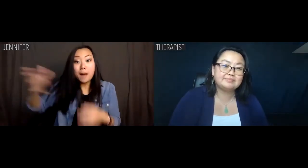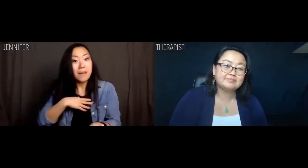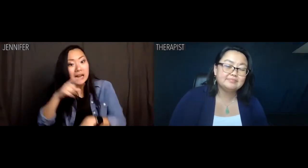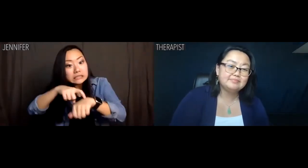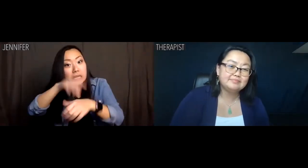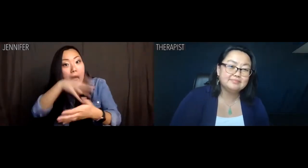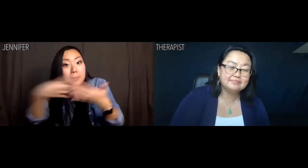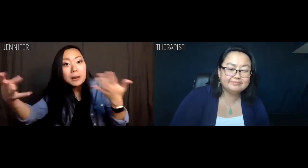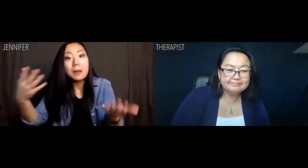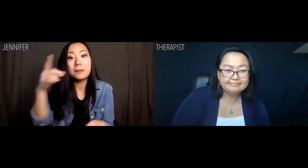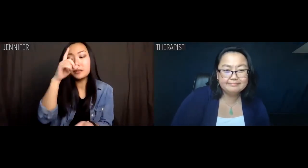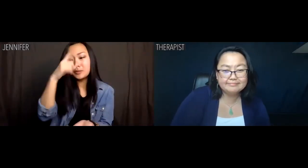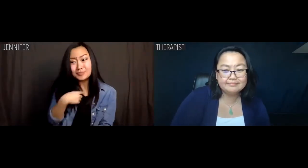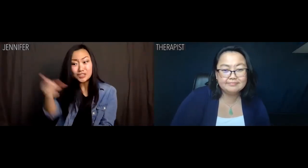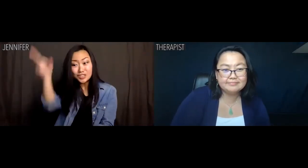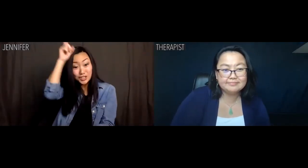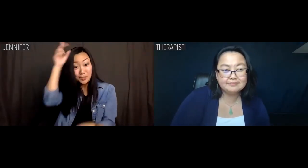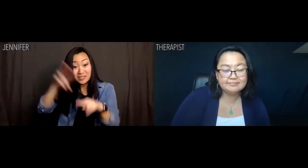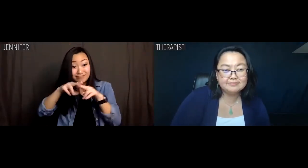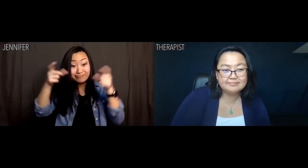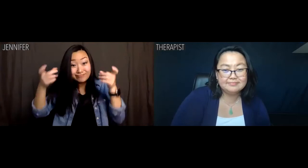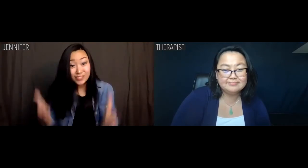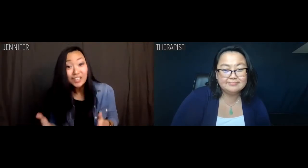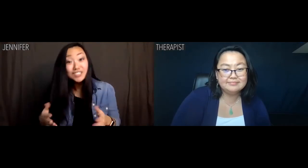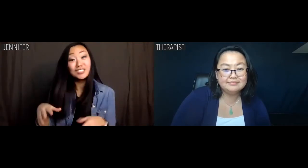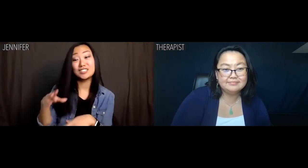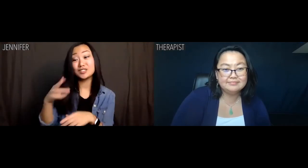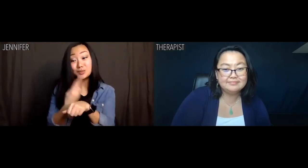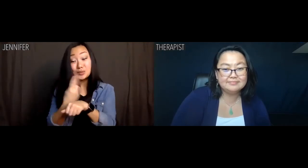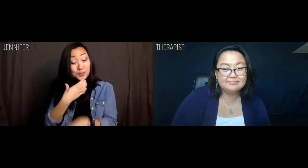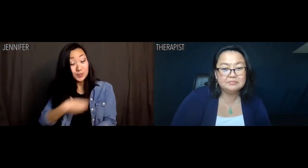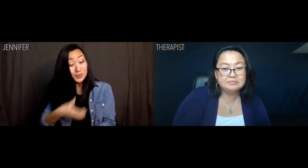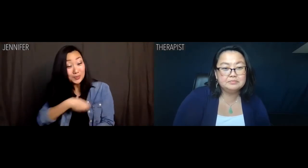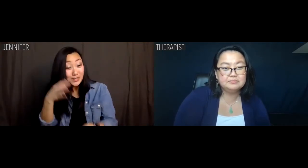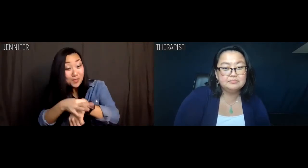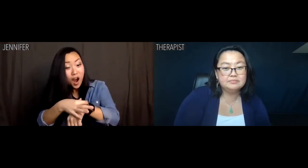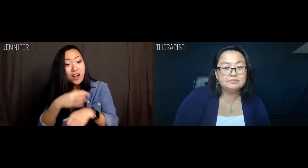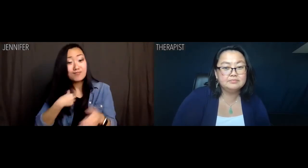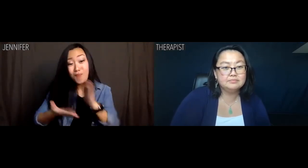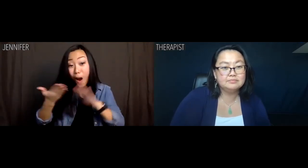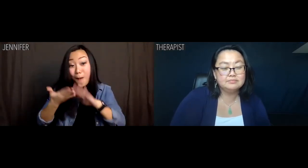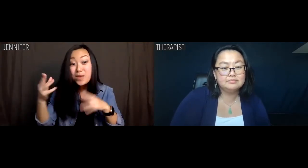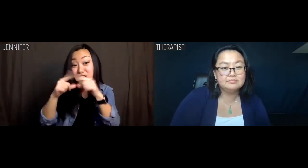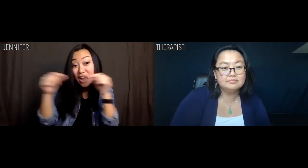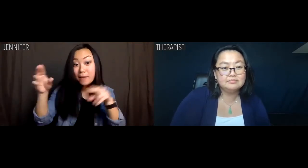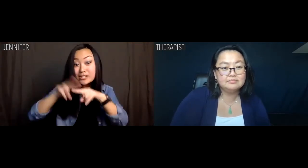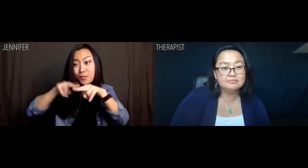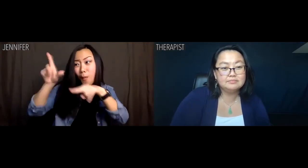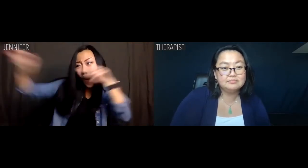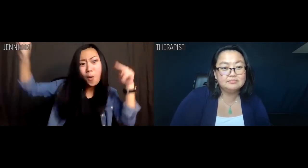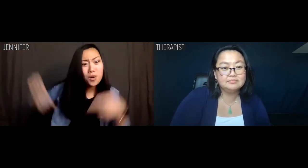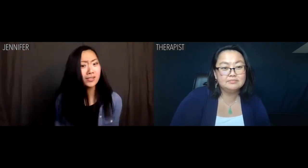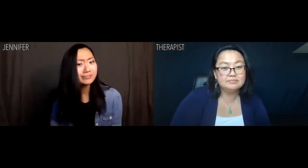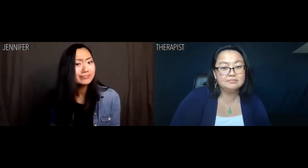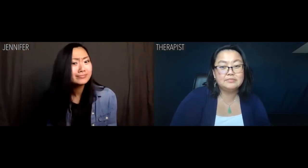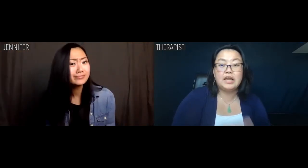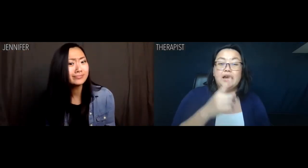I am a German railway conductor using a Swiss watch to operate a Japanese bullet train.